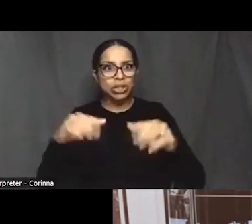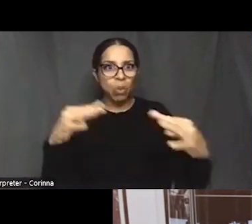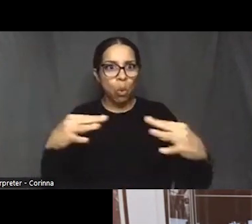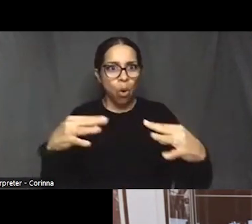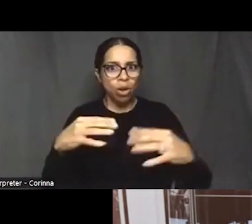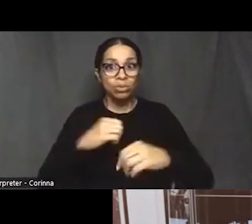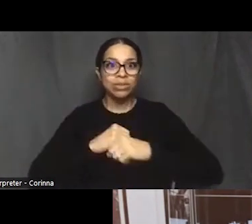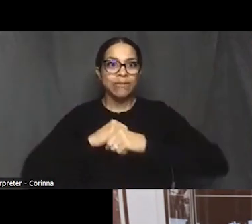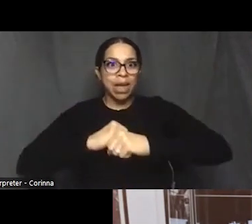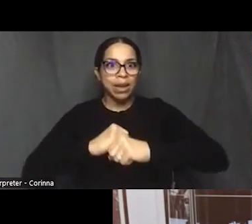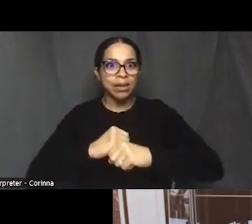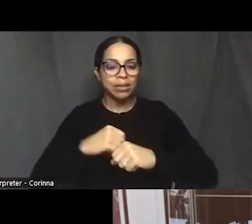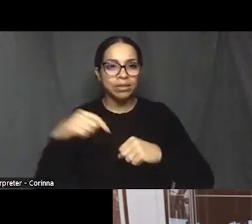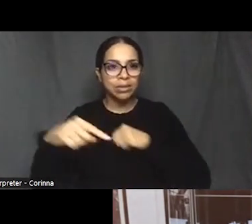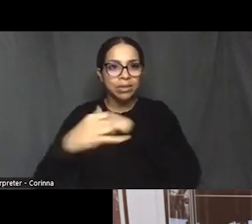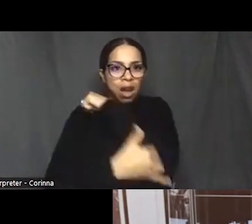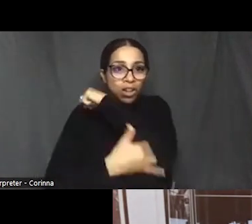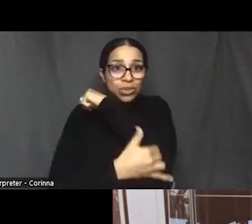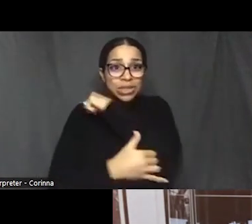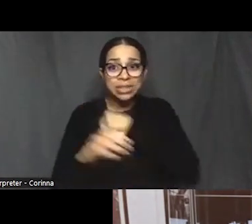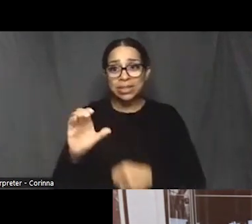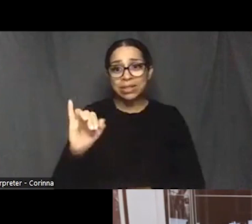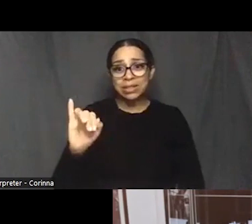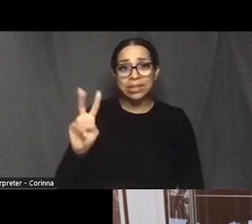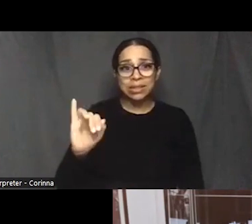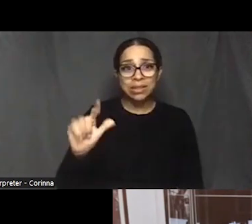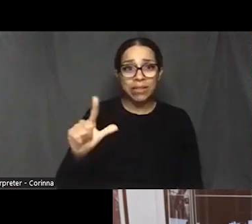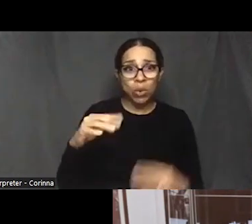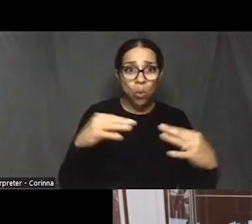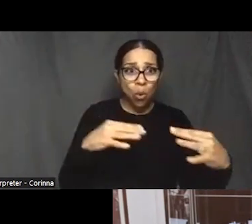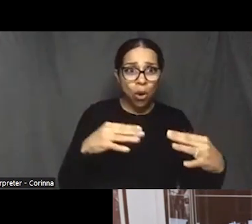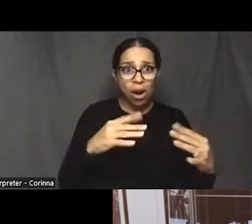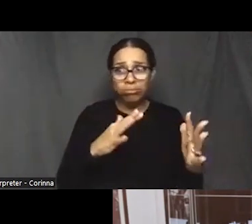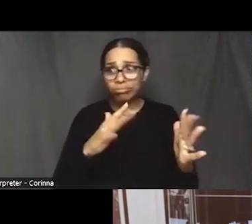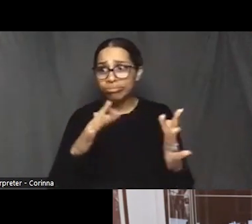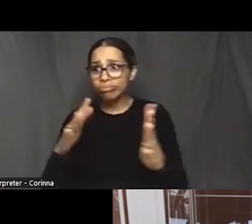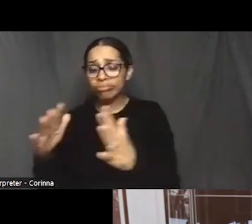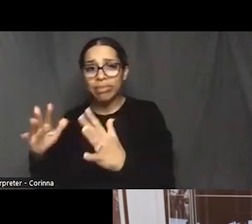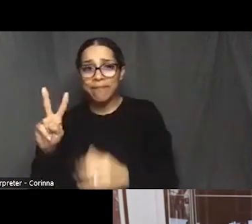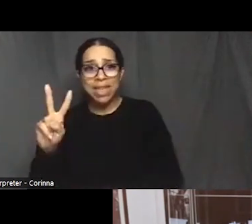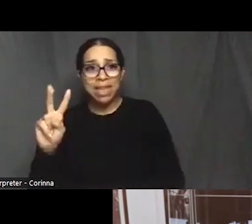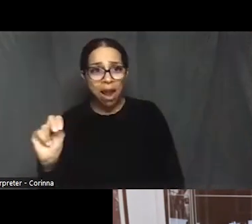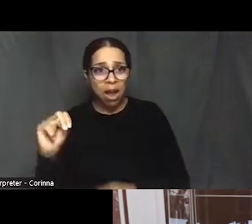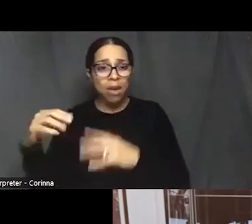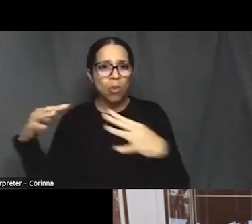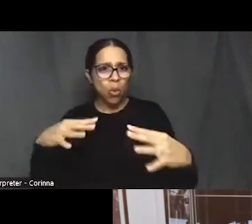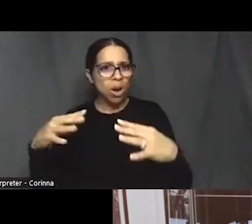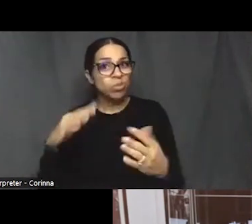from the Civil War up until the Vietnam War. So it would seem like the Veteran's Administration